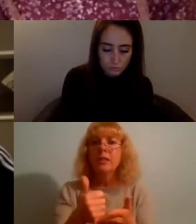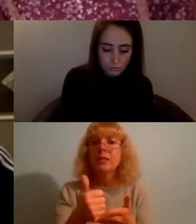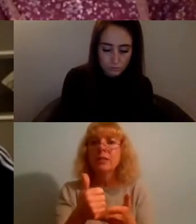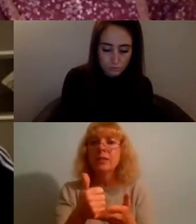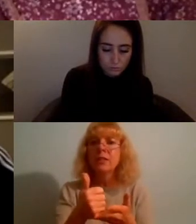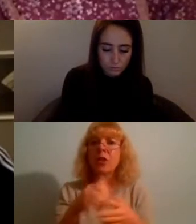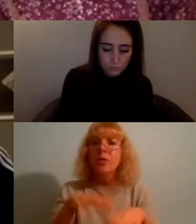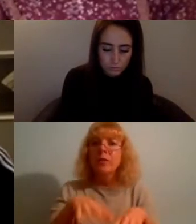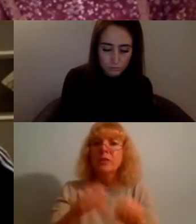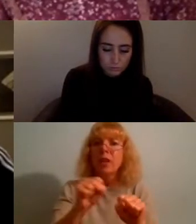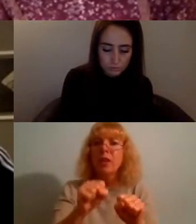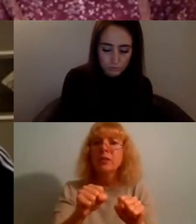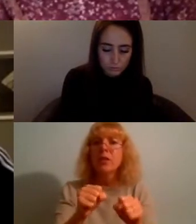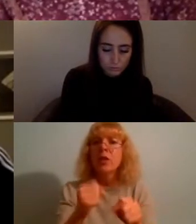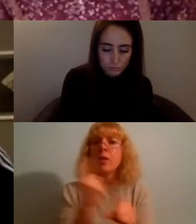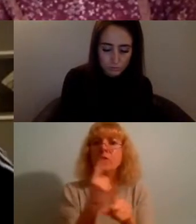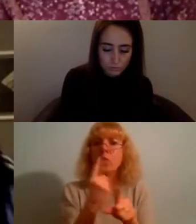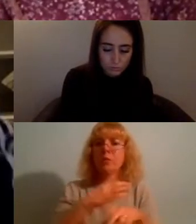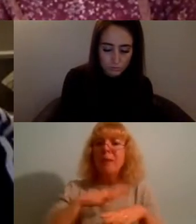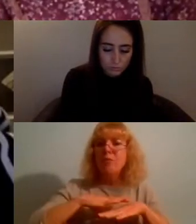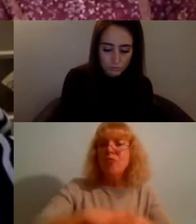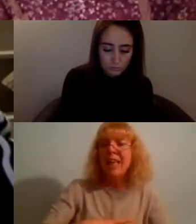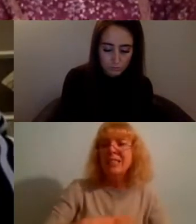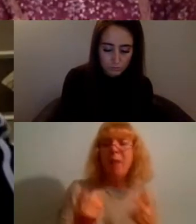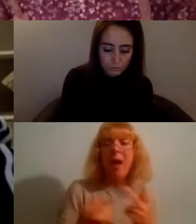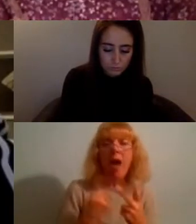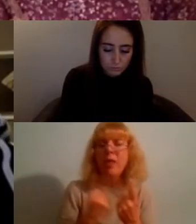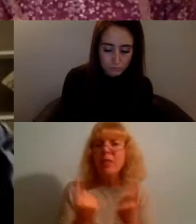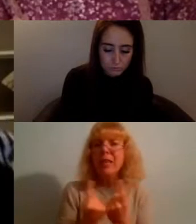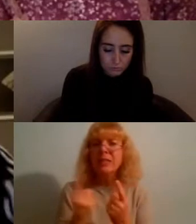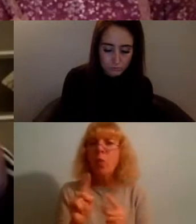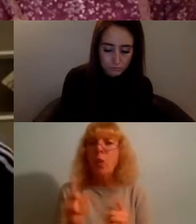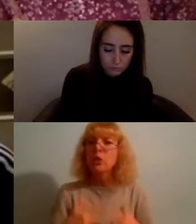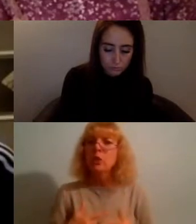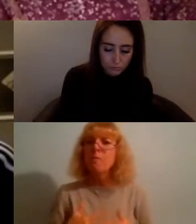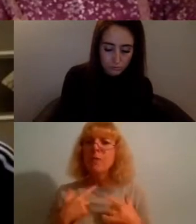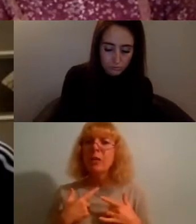talked about rest but is there anything else that you feel would be worthwhile them thinking about?